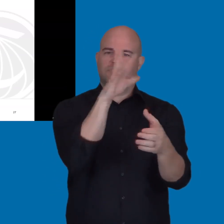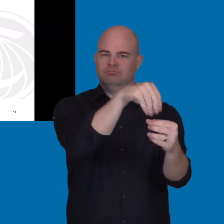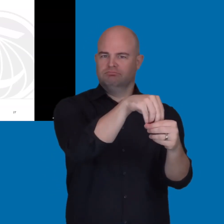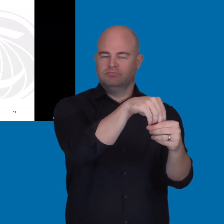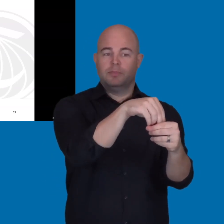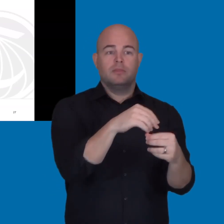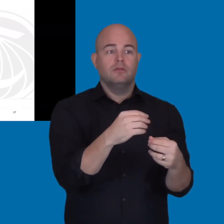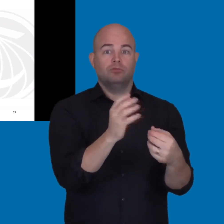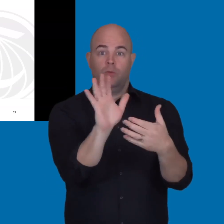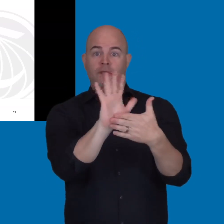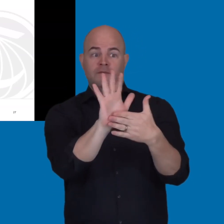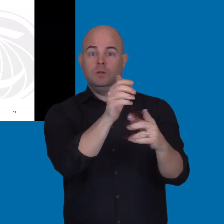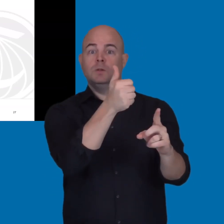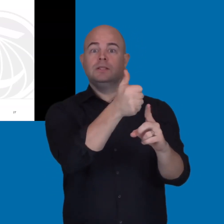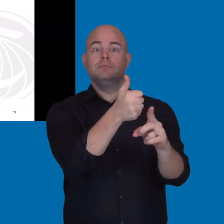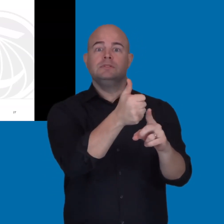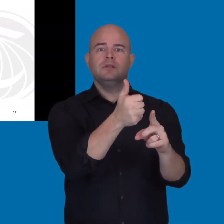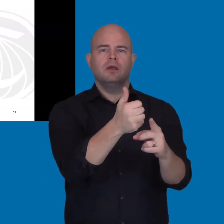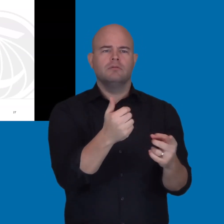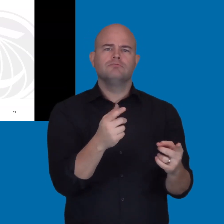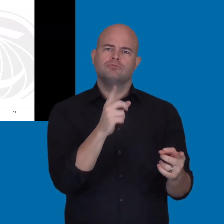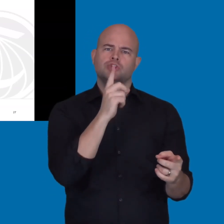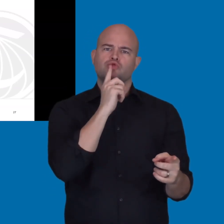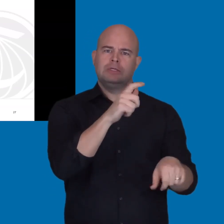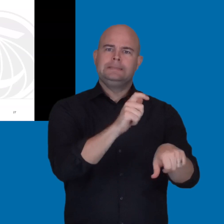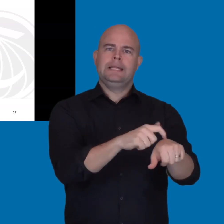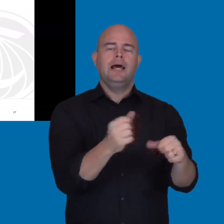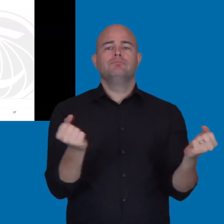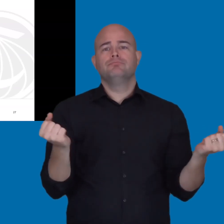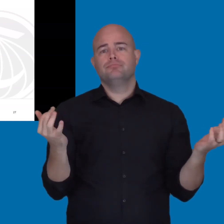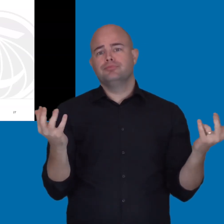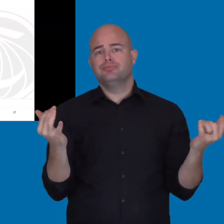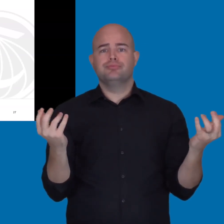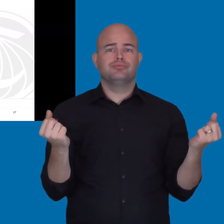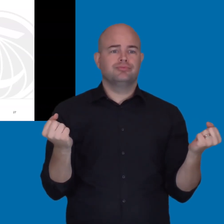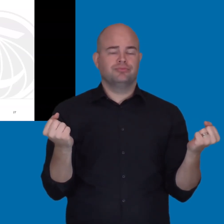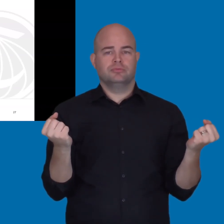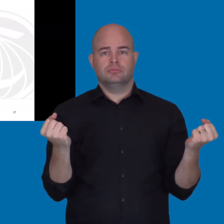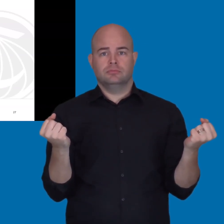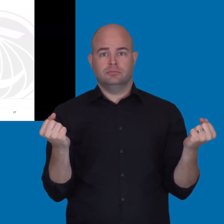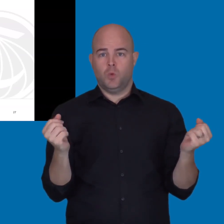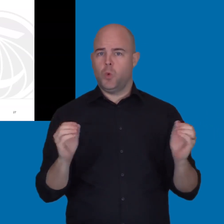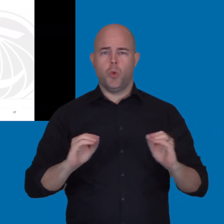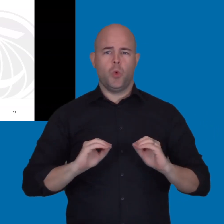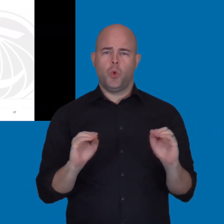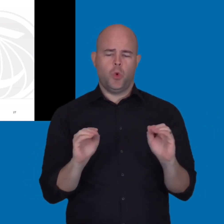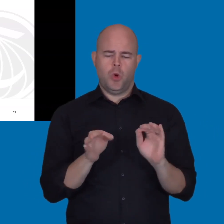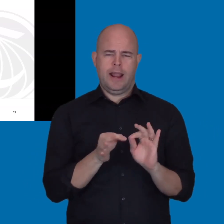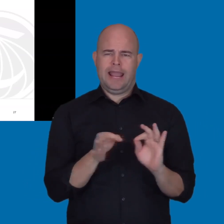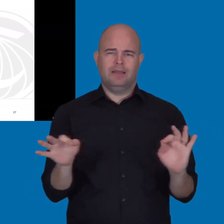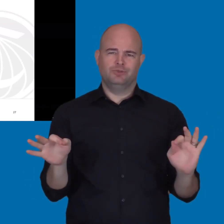And the sign language class has videos as part of it. The videos themselves, they play in real time.